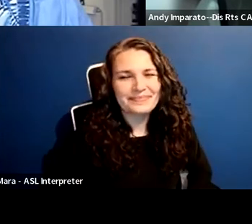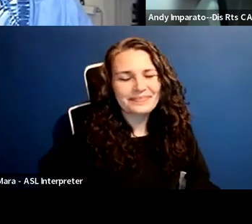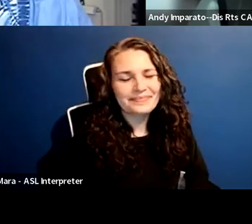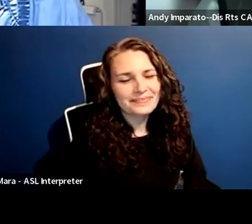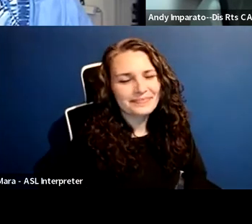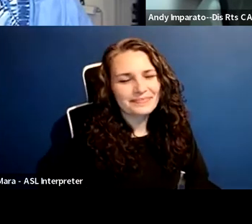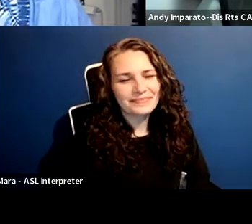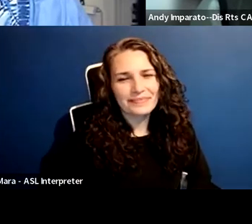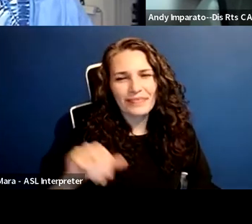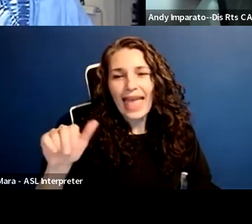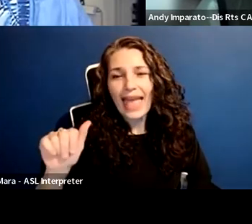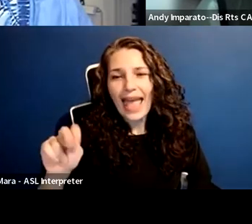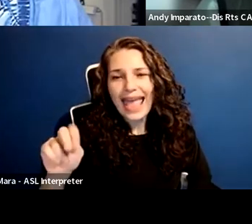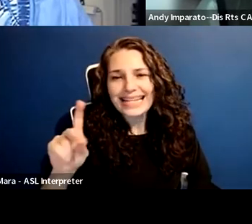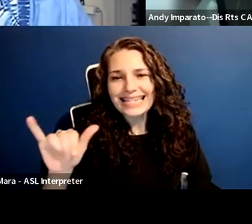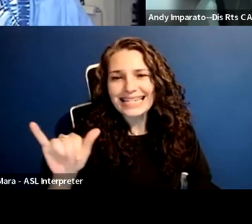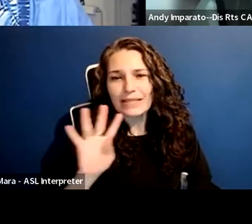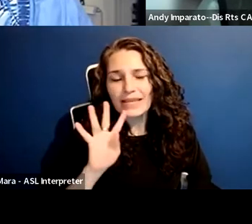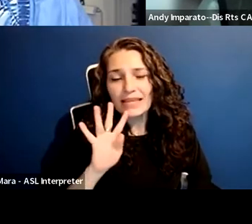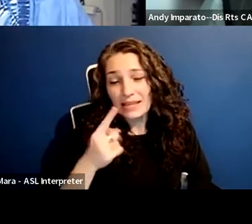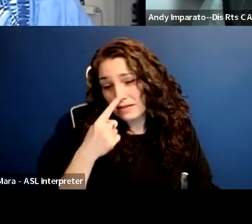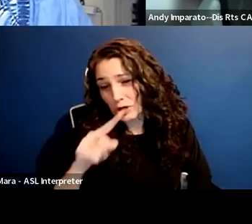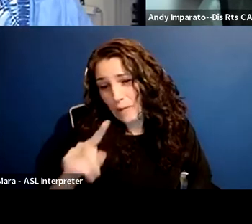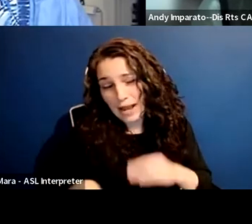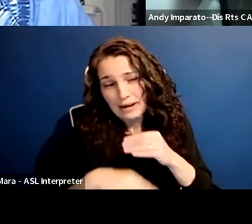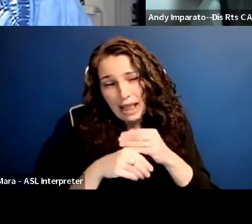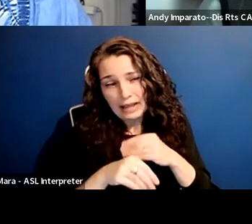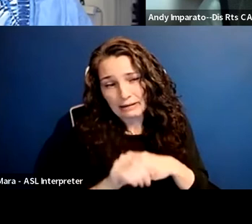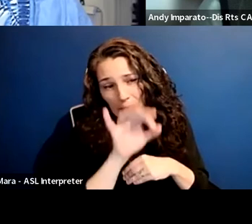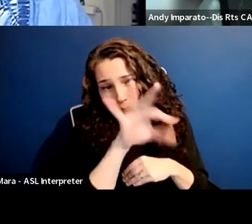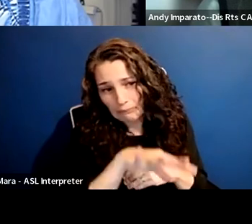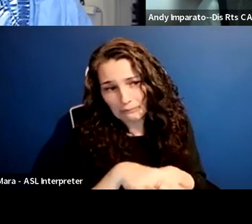Lauren, if I can chime in, this is Andy, if I can chime in on both of your questions,